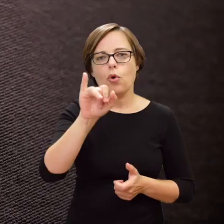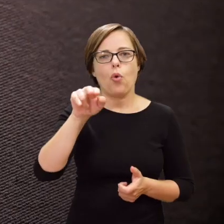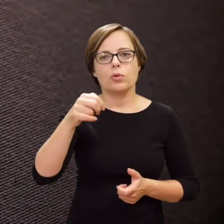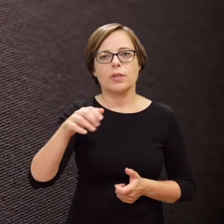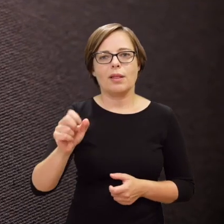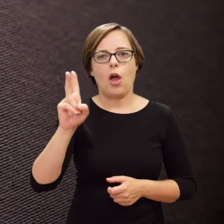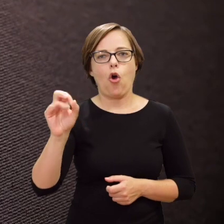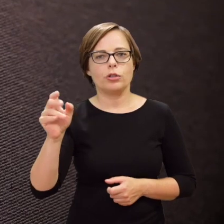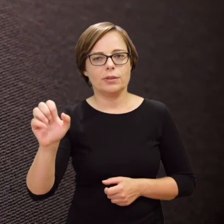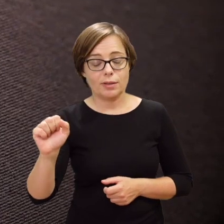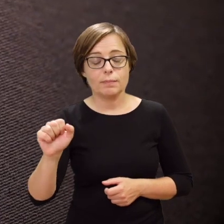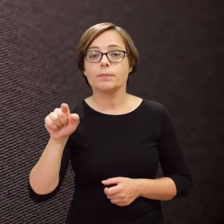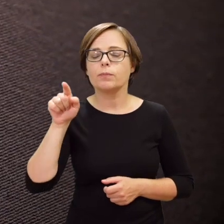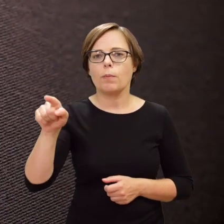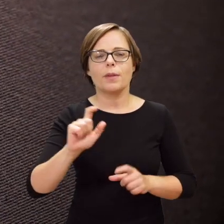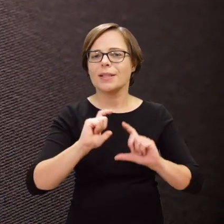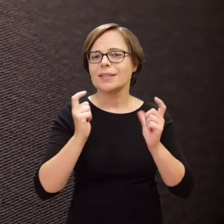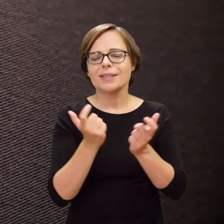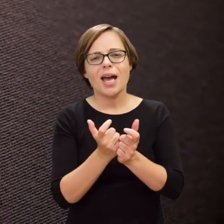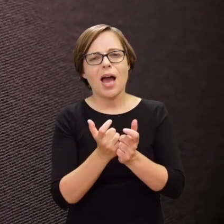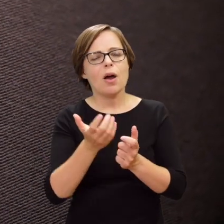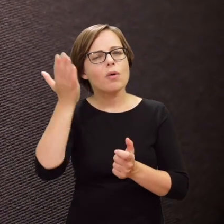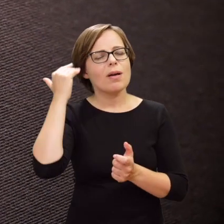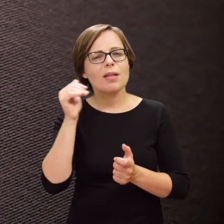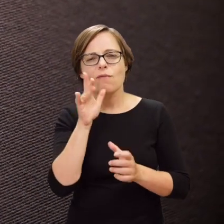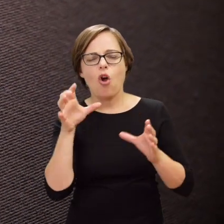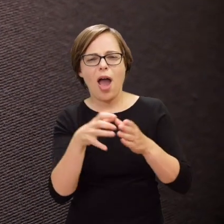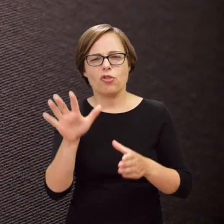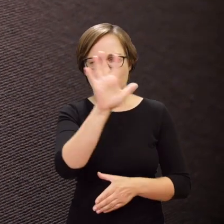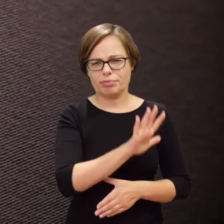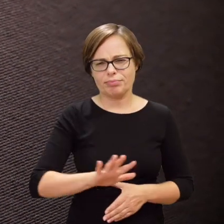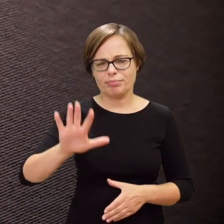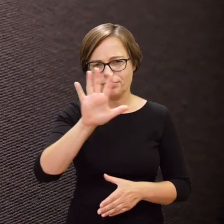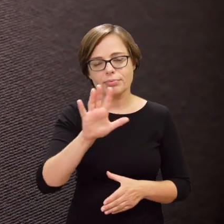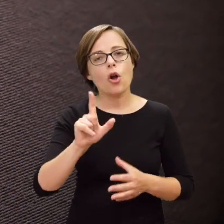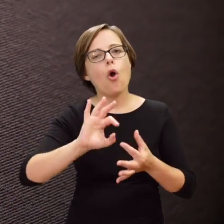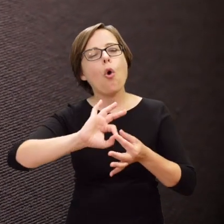The artist embroidered the area of the former ghetto with a golden thread.